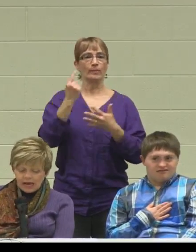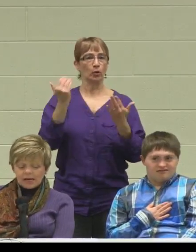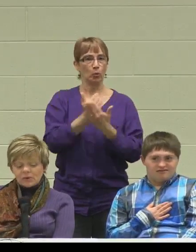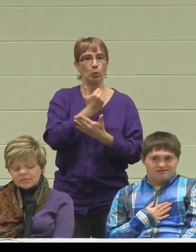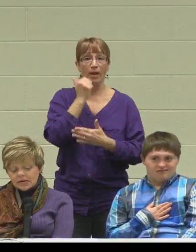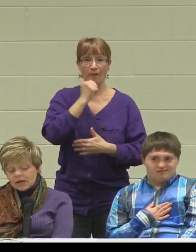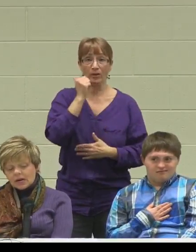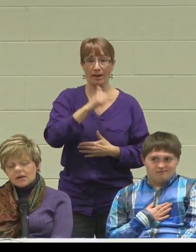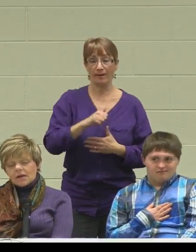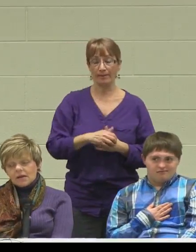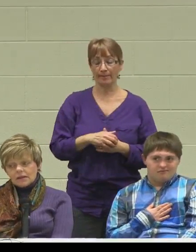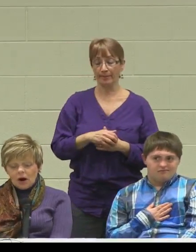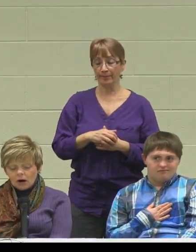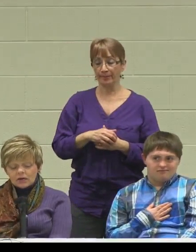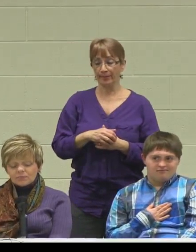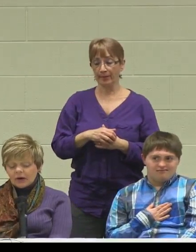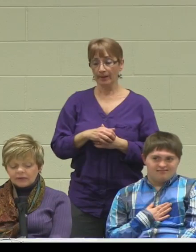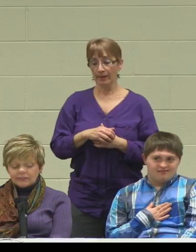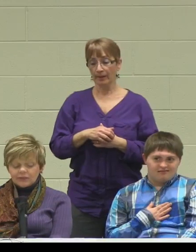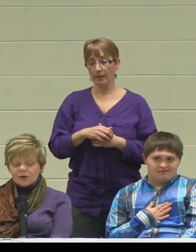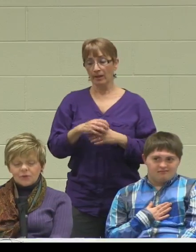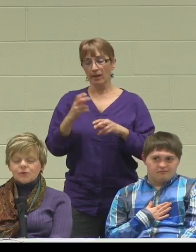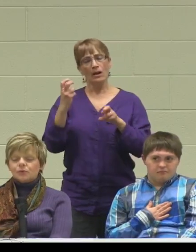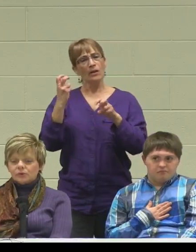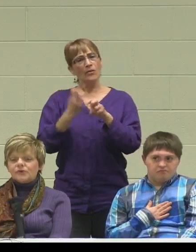I would say the hardest part of it is: the rules